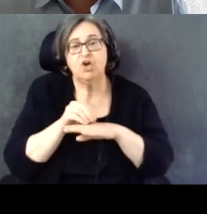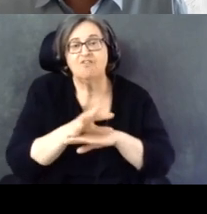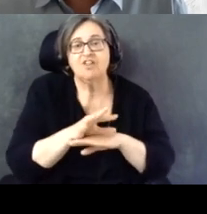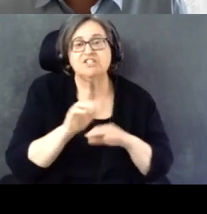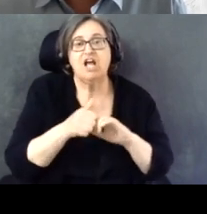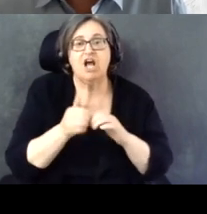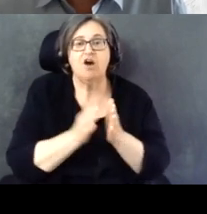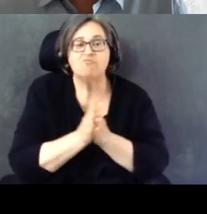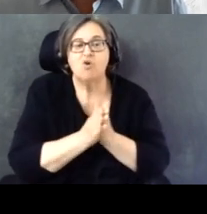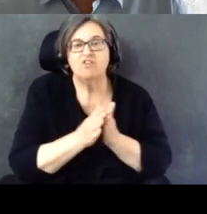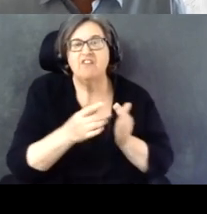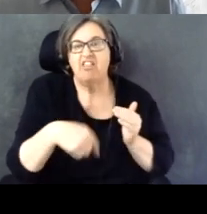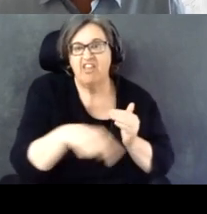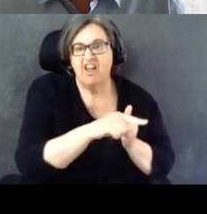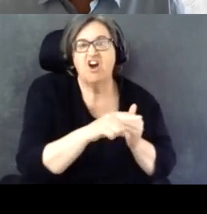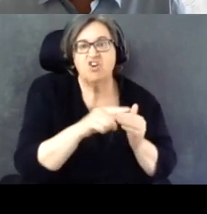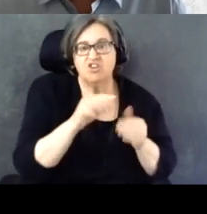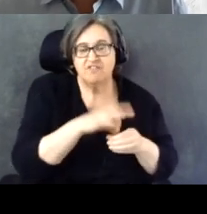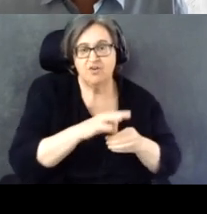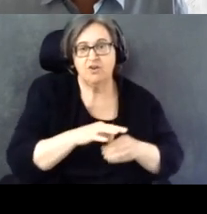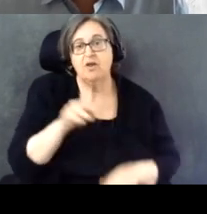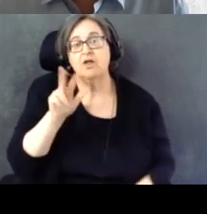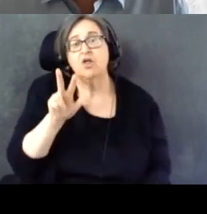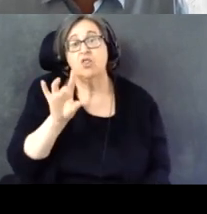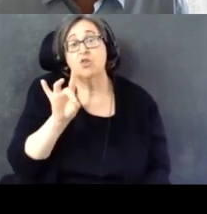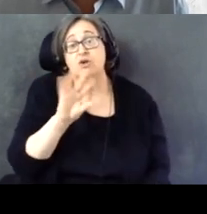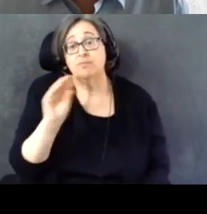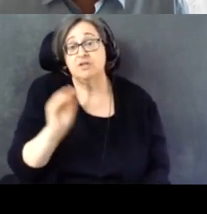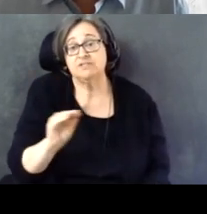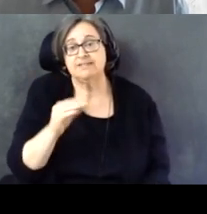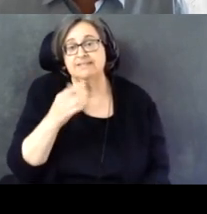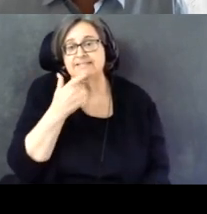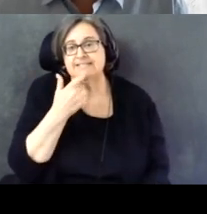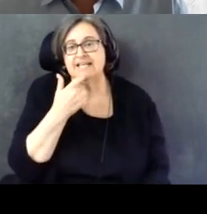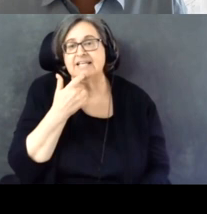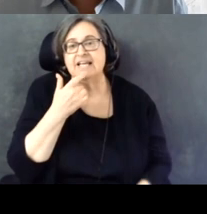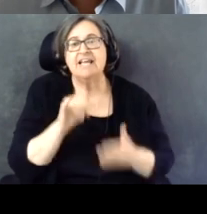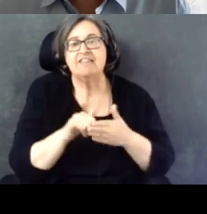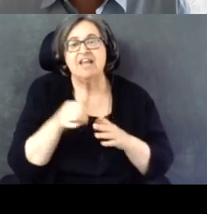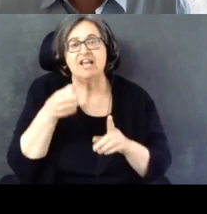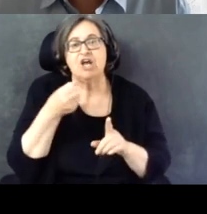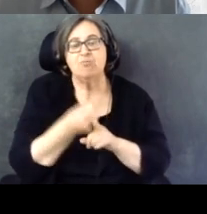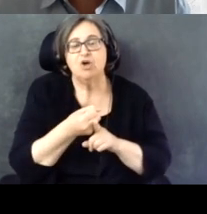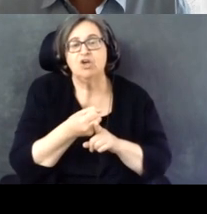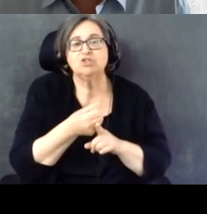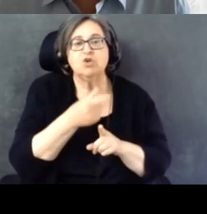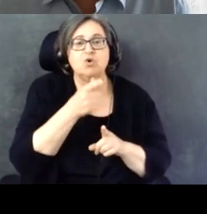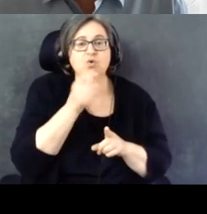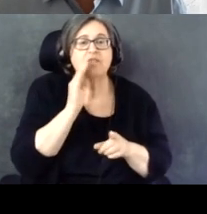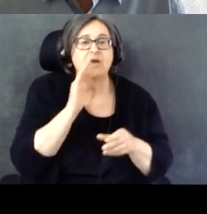they are to vote. And 38% said that it impacts who they will vote for.